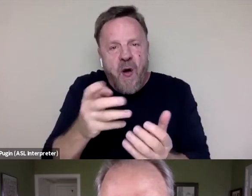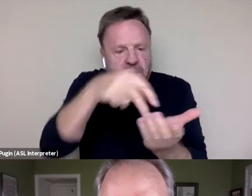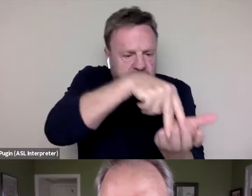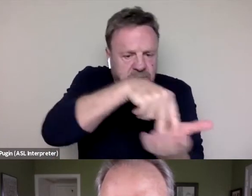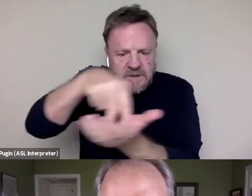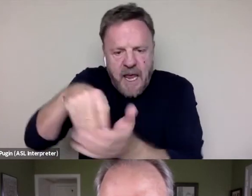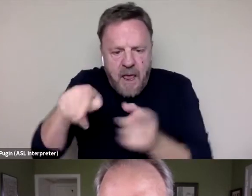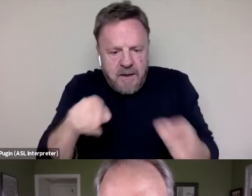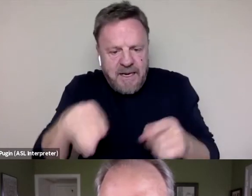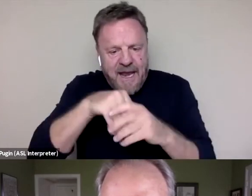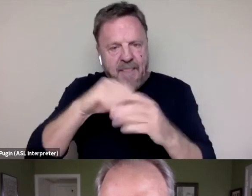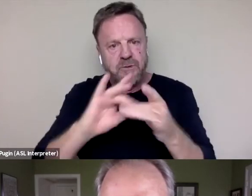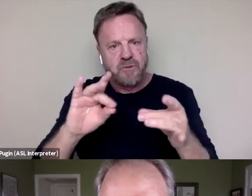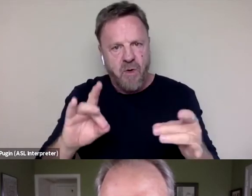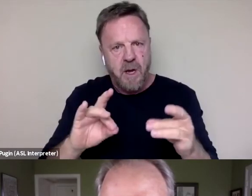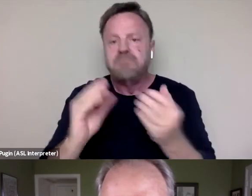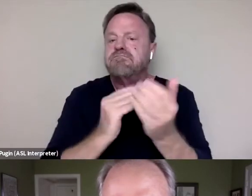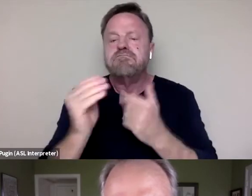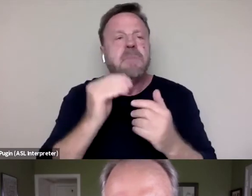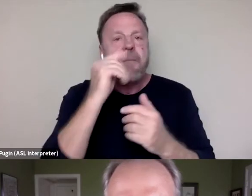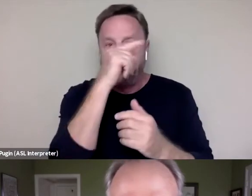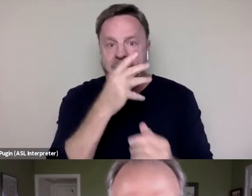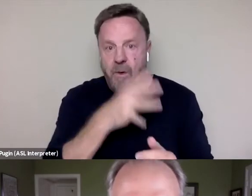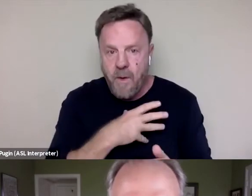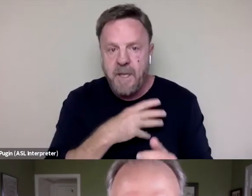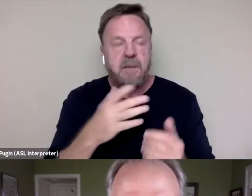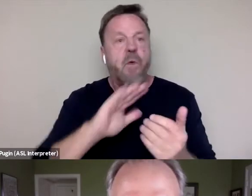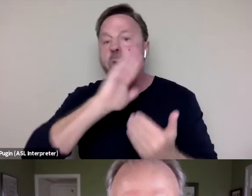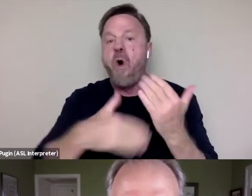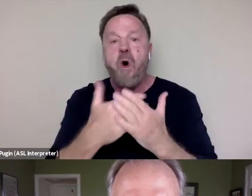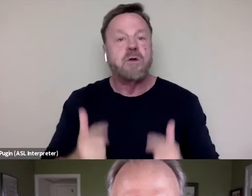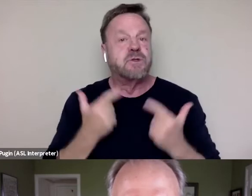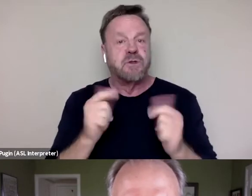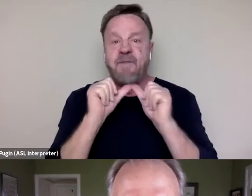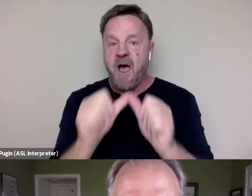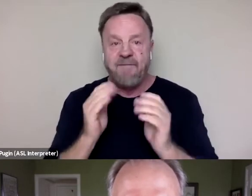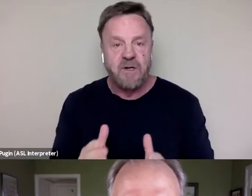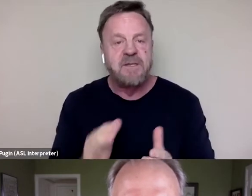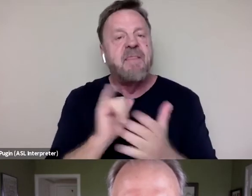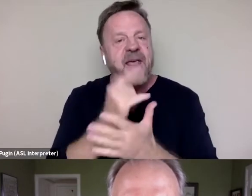These are the black women, these are the all survivors. And that's what I hope to take away is.